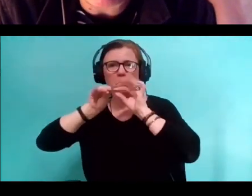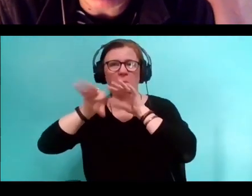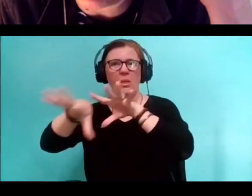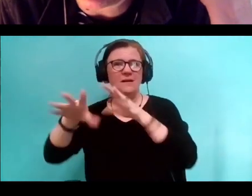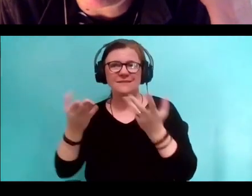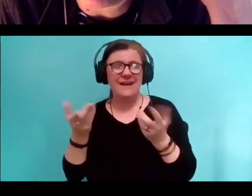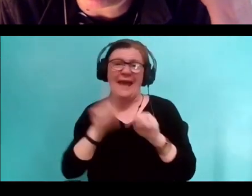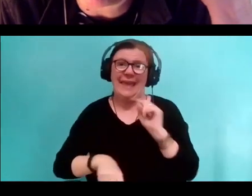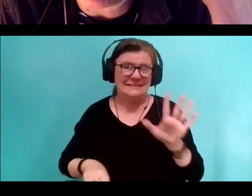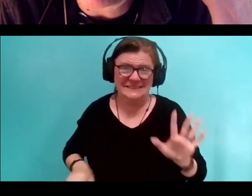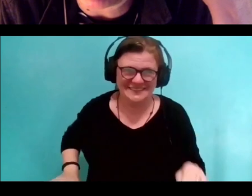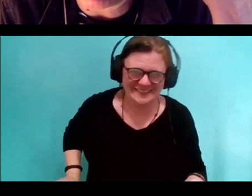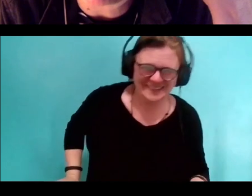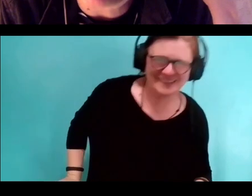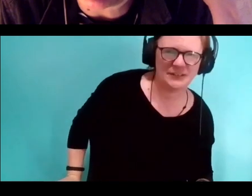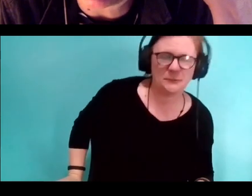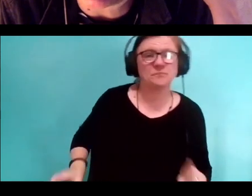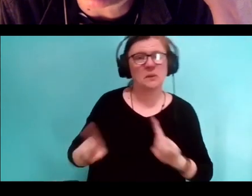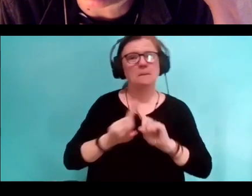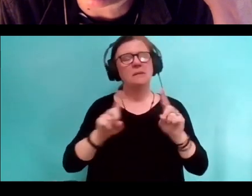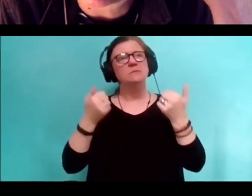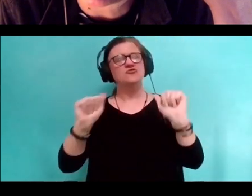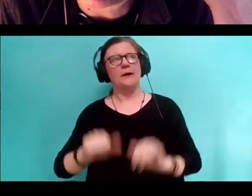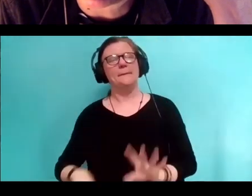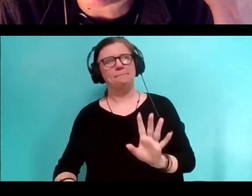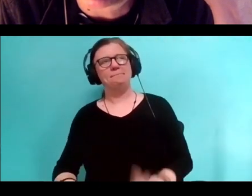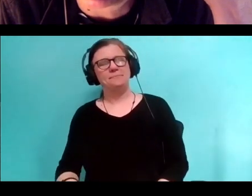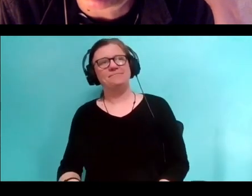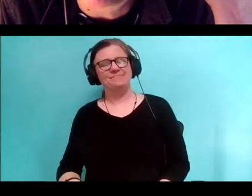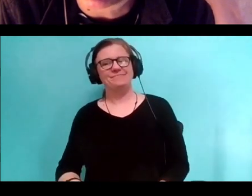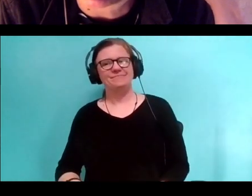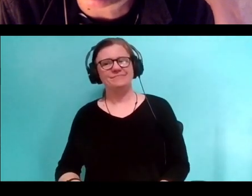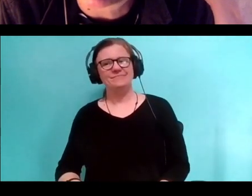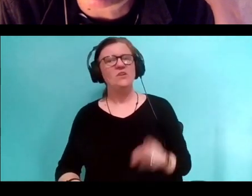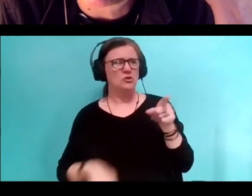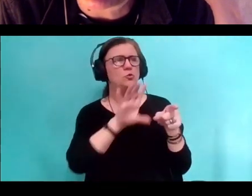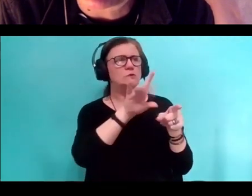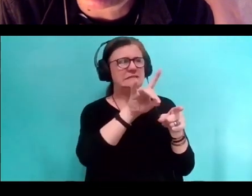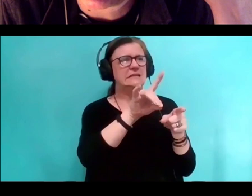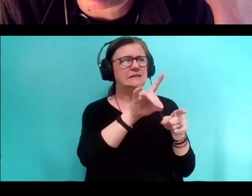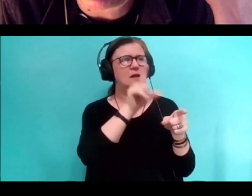Now I can do neither but I will try anyway because you did and it seems only fair.